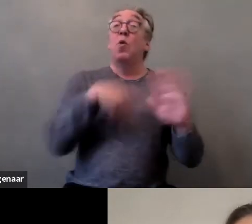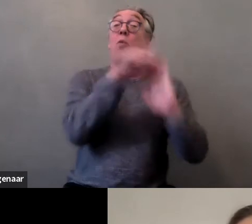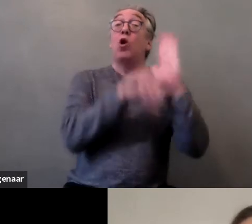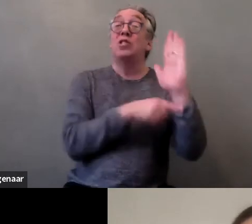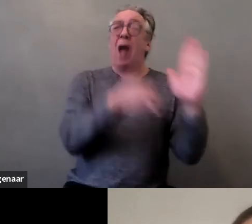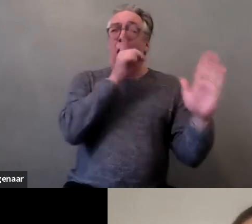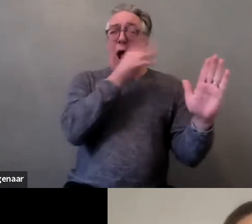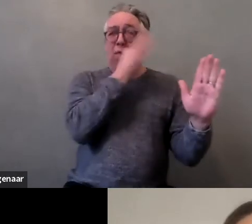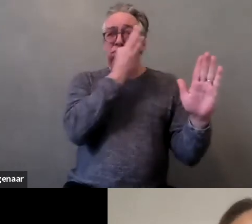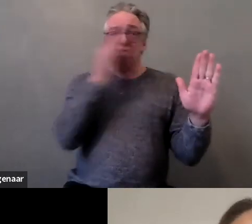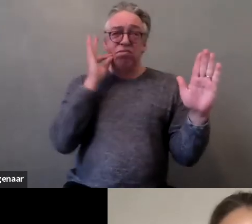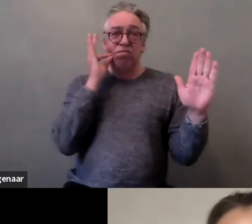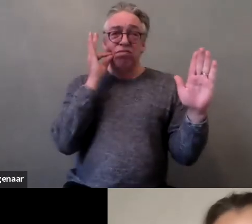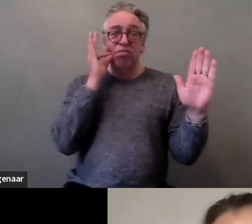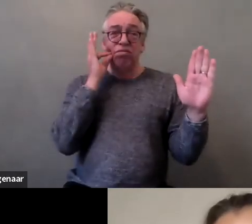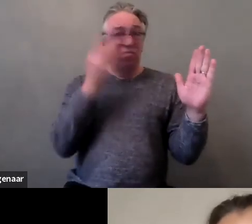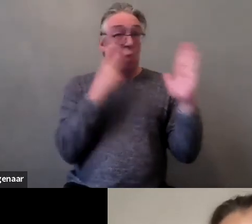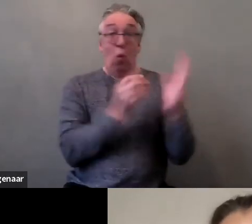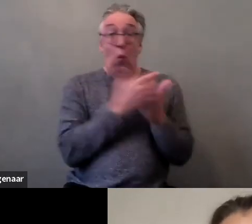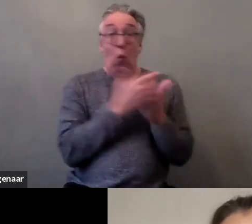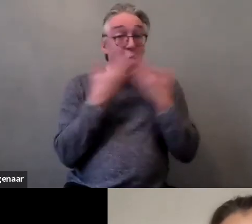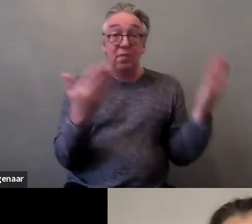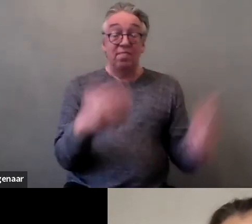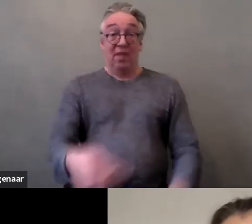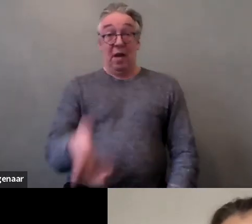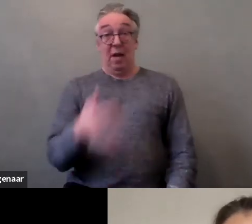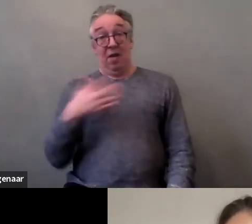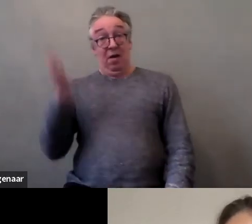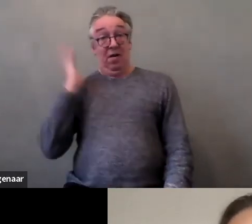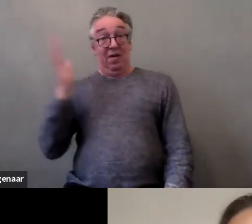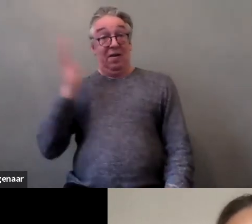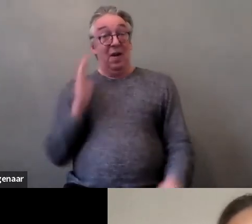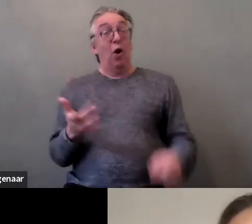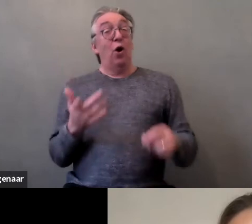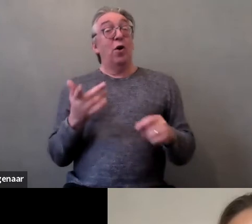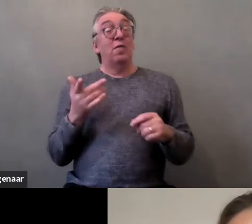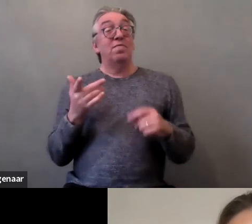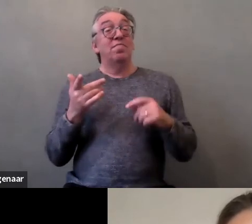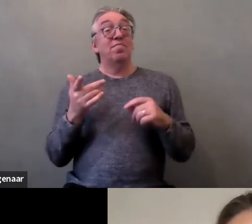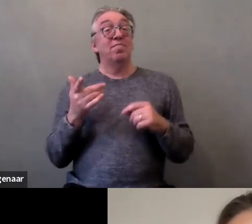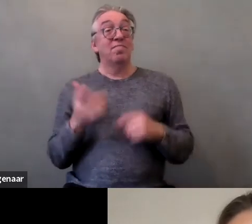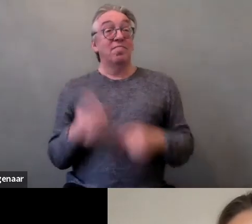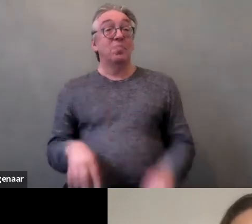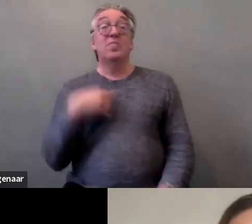So, I was doing a PhD research on reproductive justice and experiences of women with disabilities